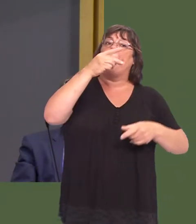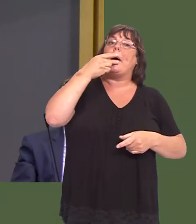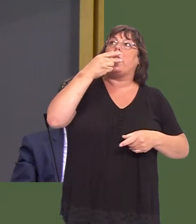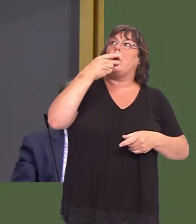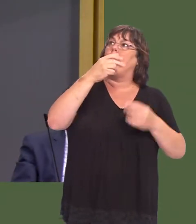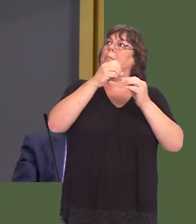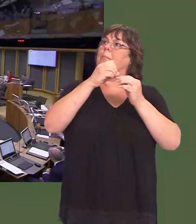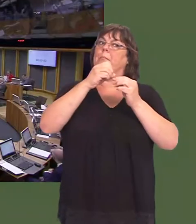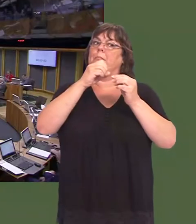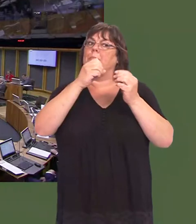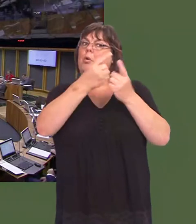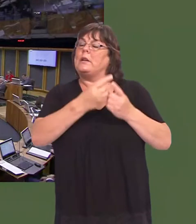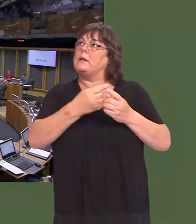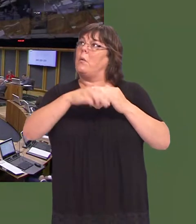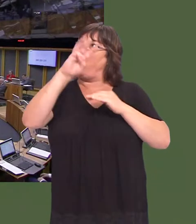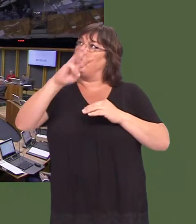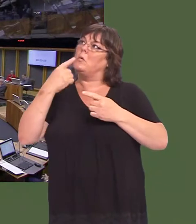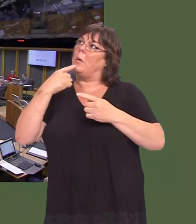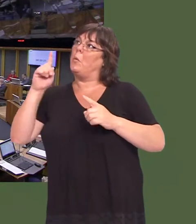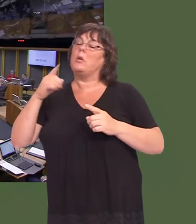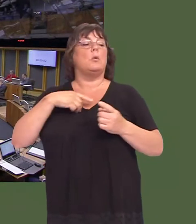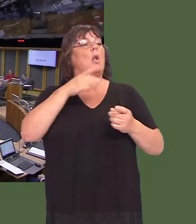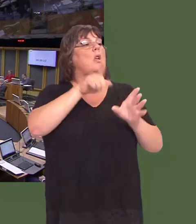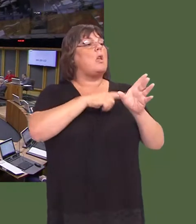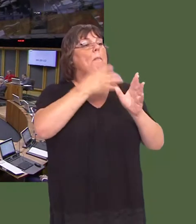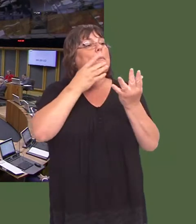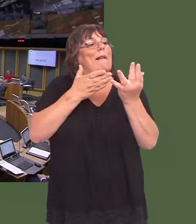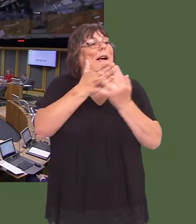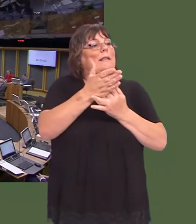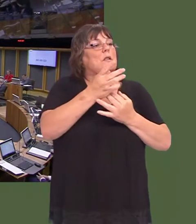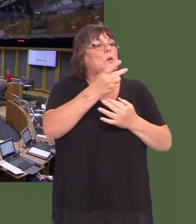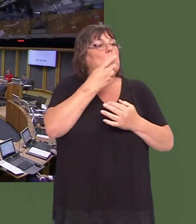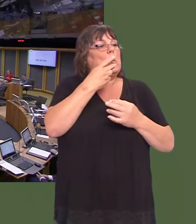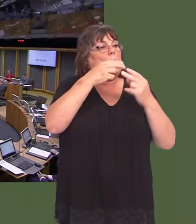OAQ(5)0695(FM) Carwyn Jones: Young peopleís access to tobacco products has been successfully reduced as a result of legislation.